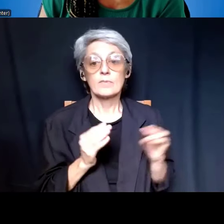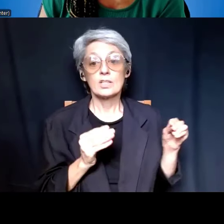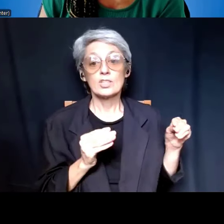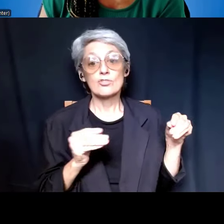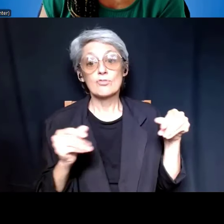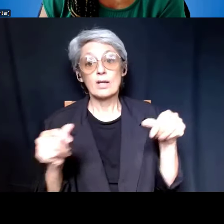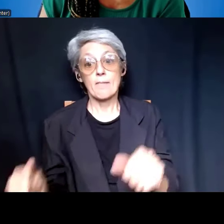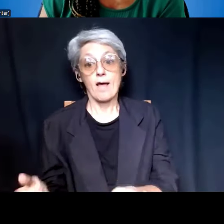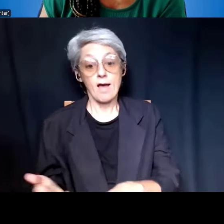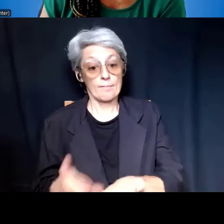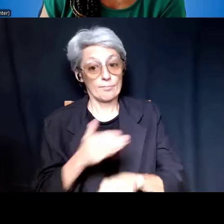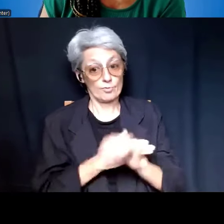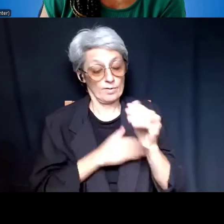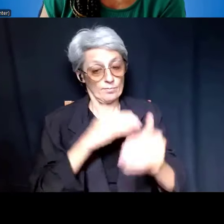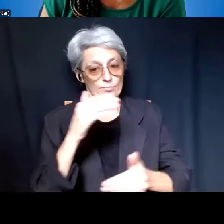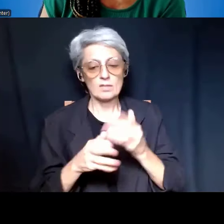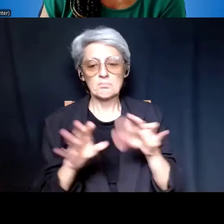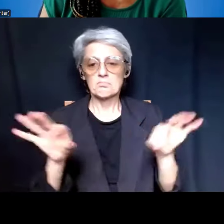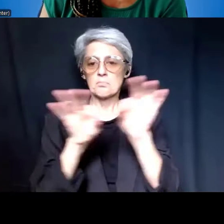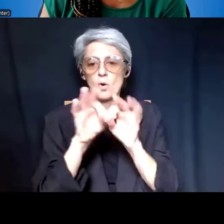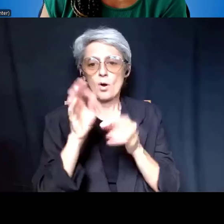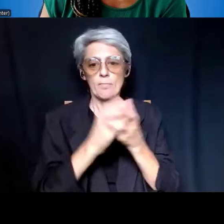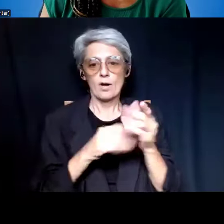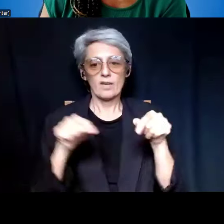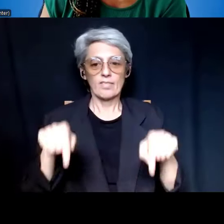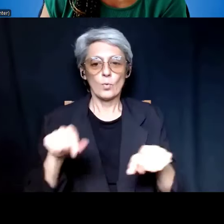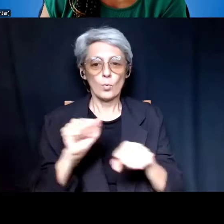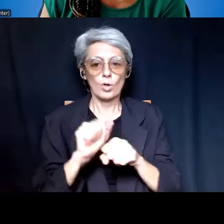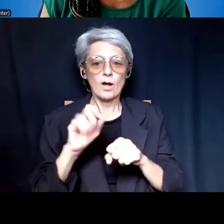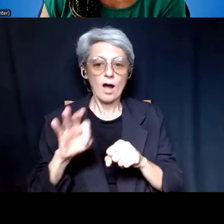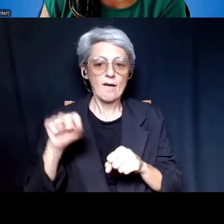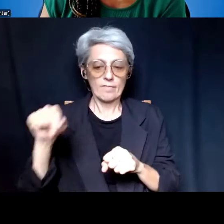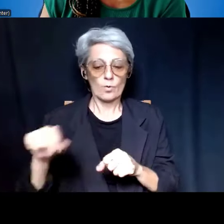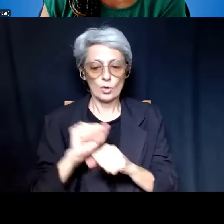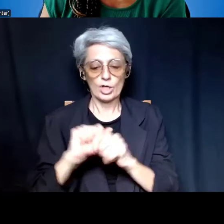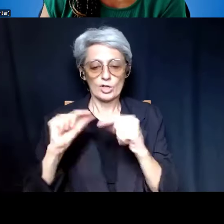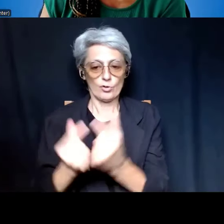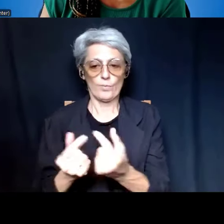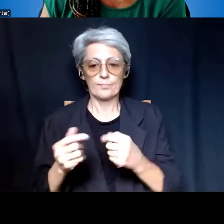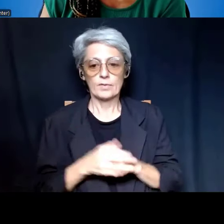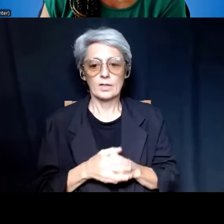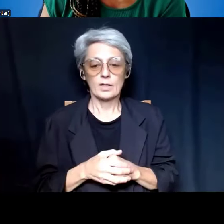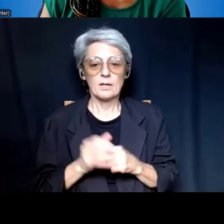of the work, of this working group. We've had a myriad of individuals from across NIH